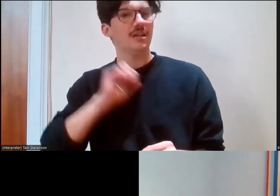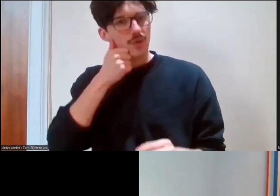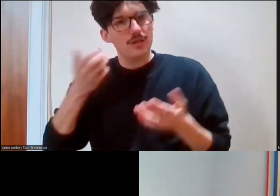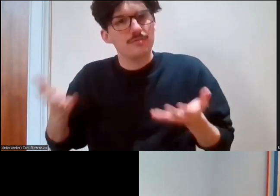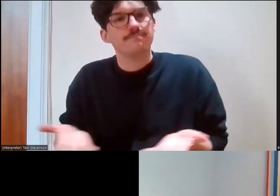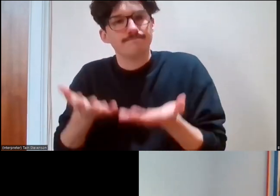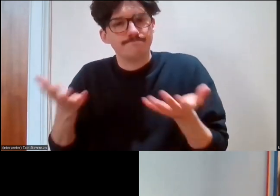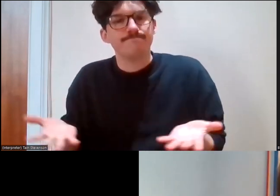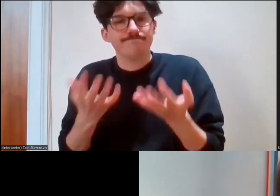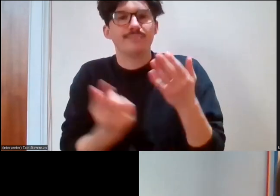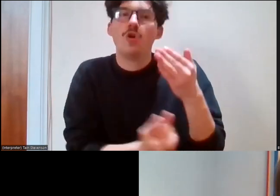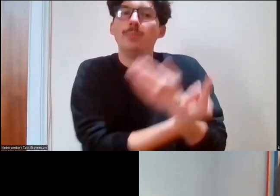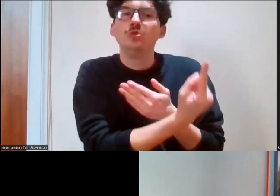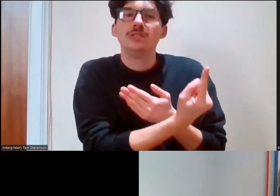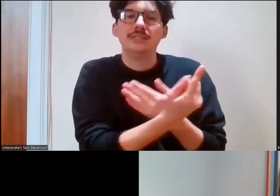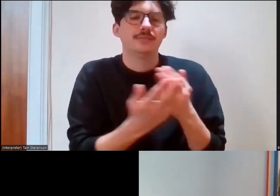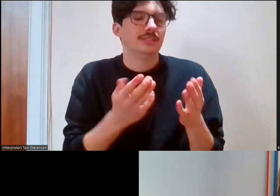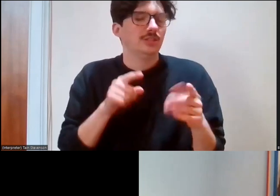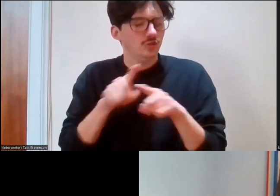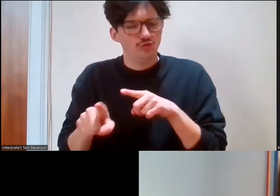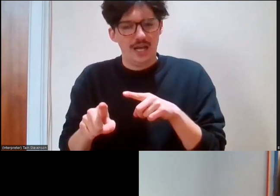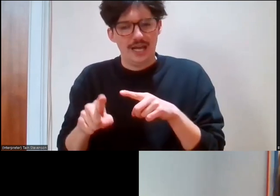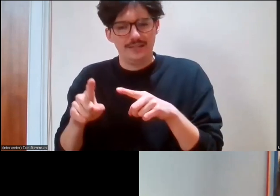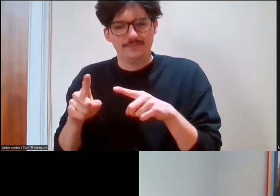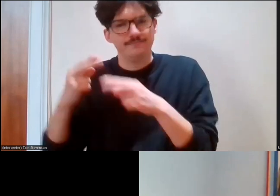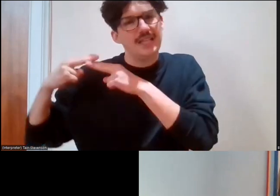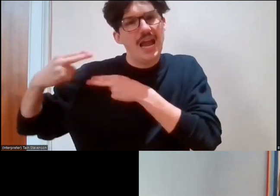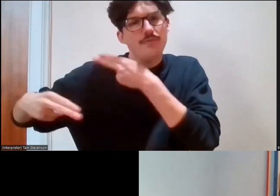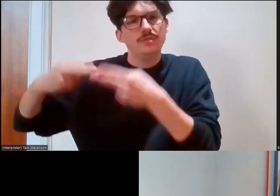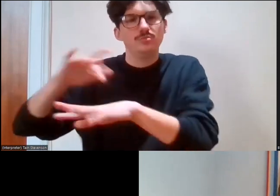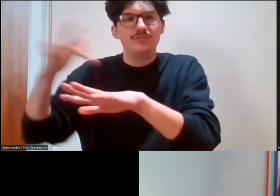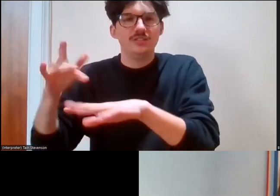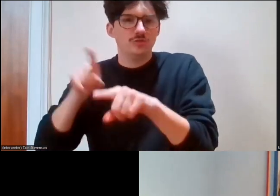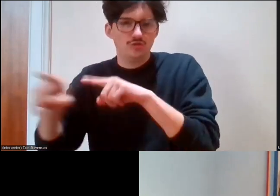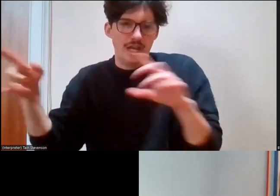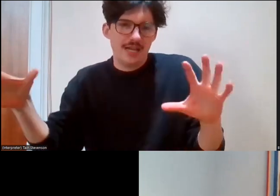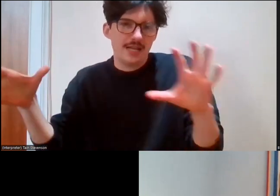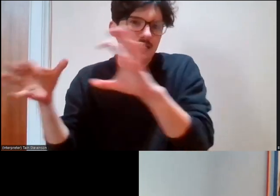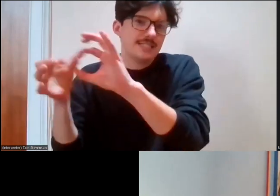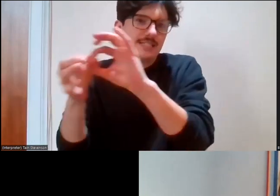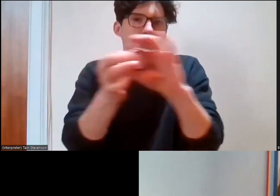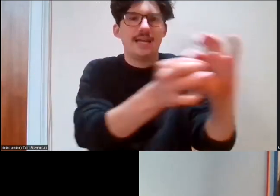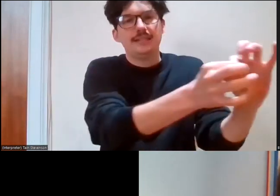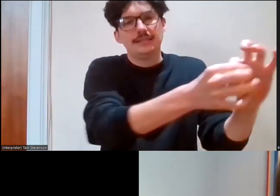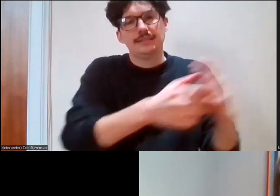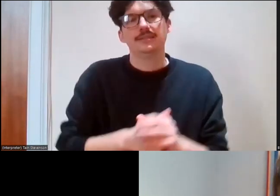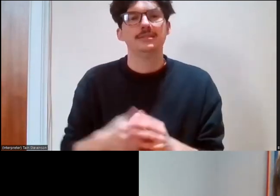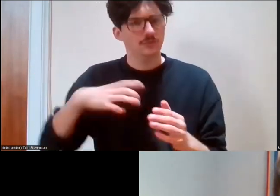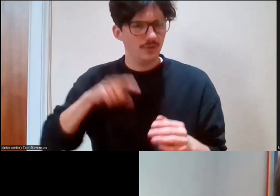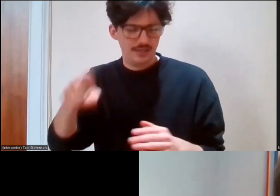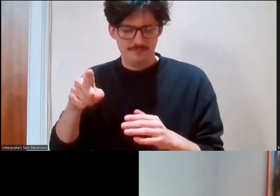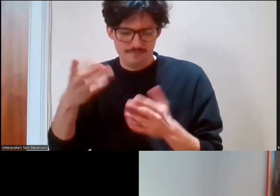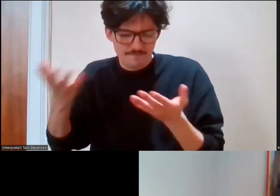opportunities and connect heritage professionals nationwide to deliver effective good practice and